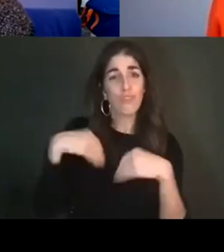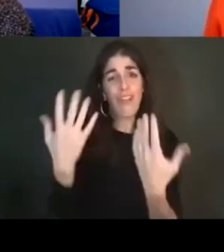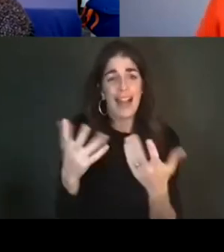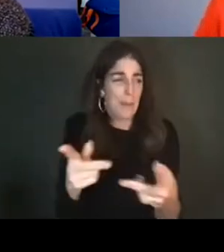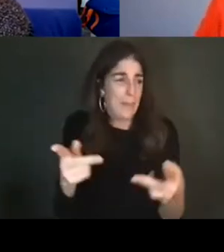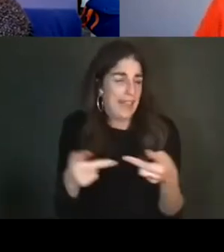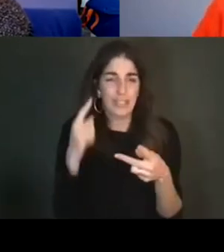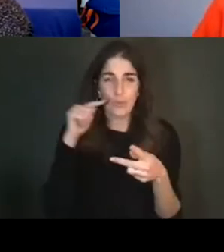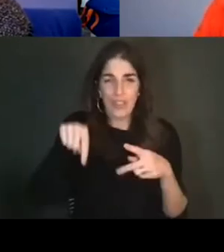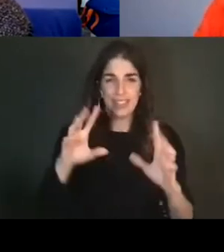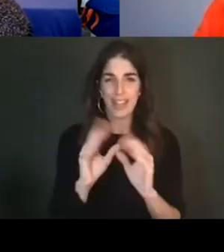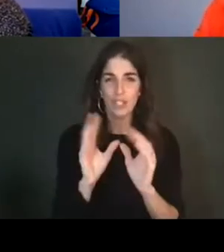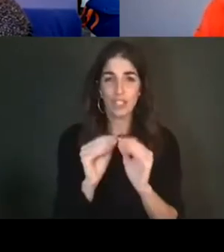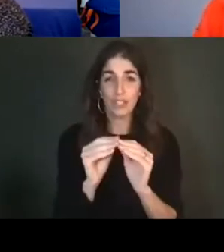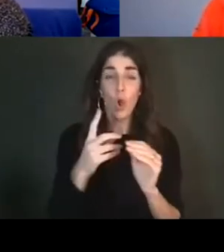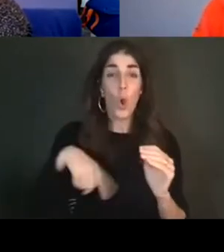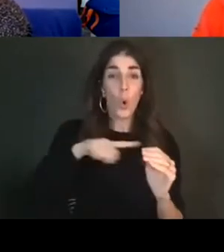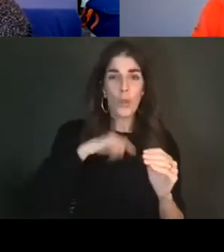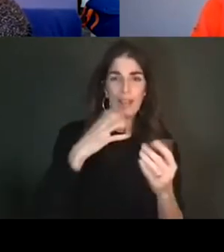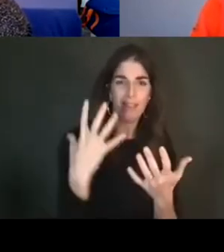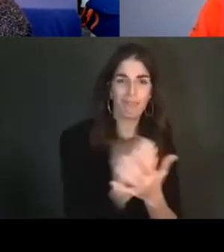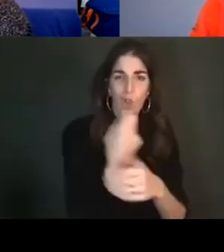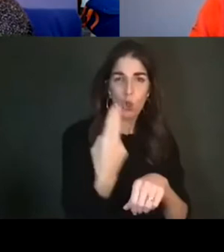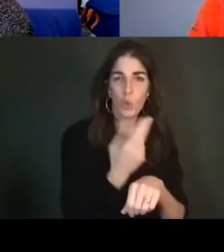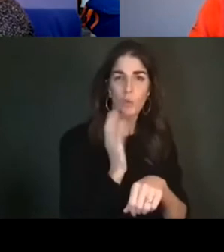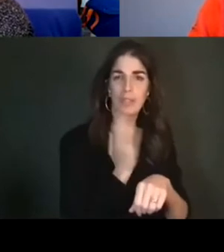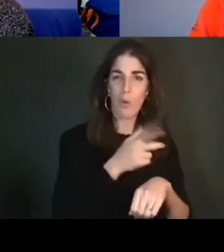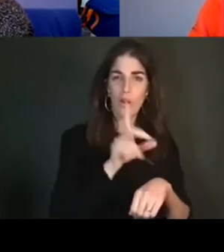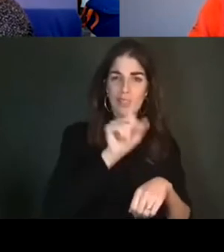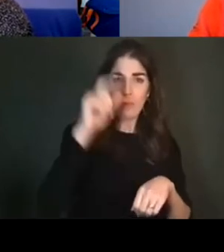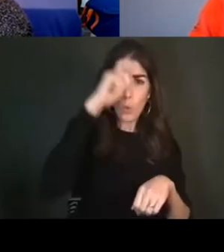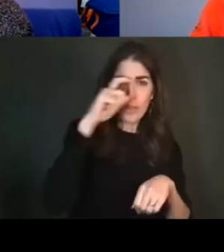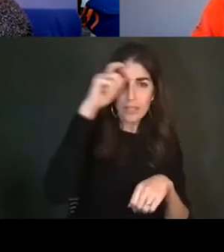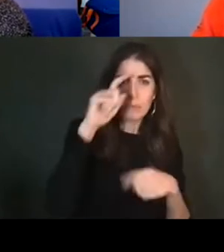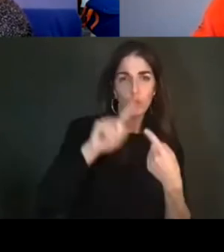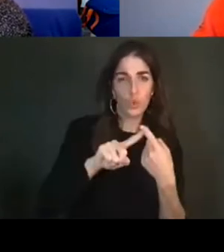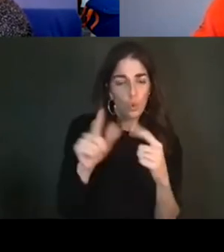us to use disability wisdom to continue to make and perform art and scholarship during